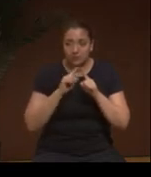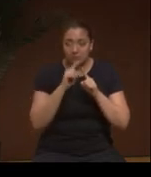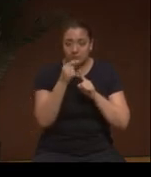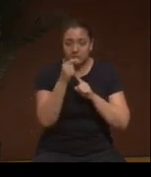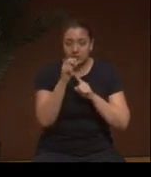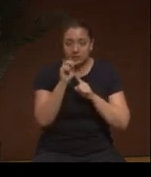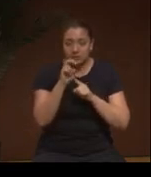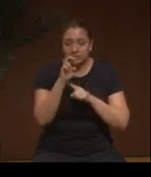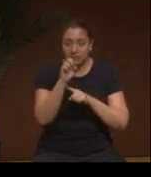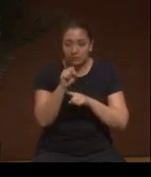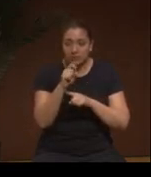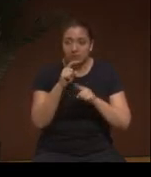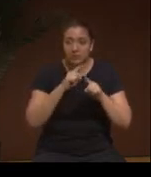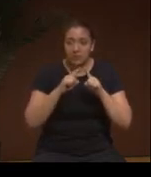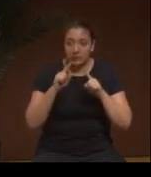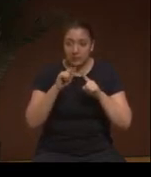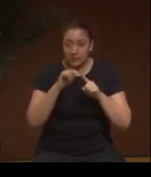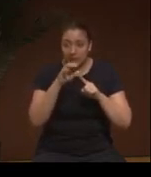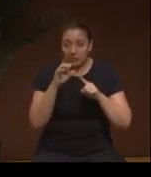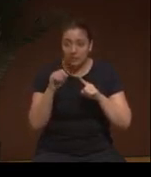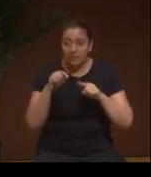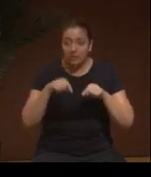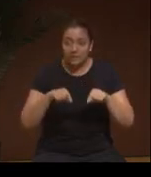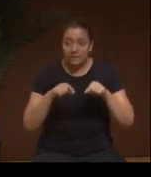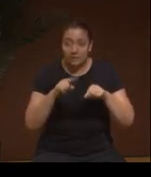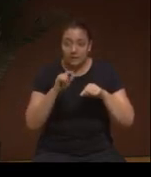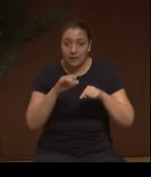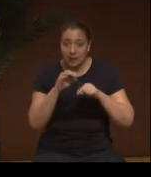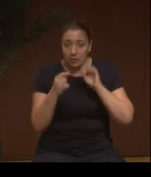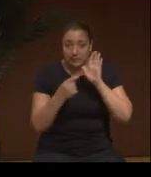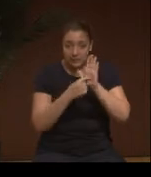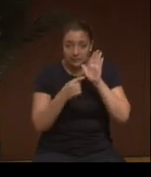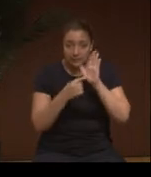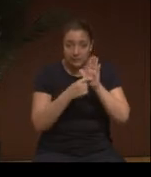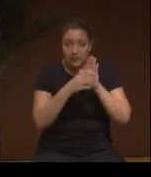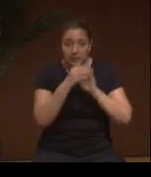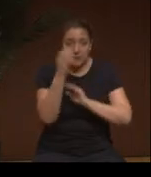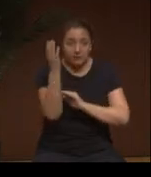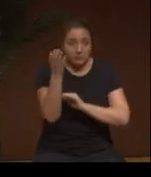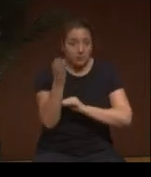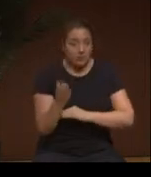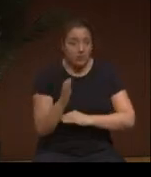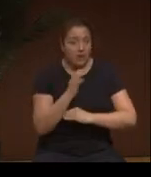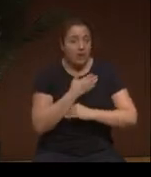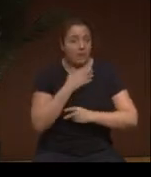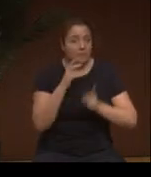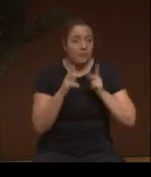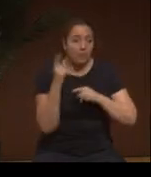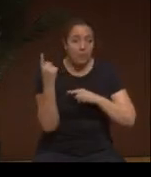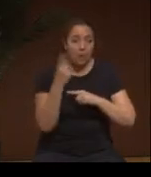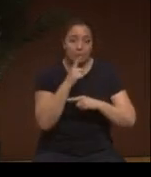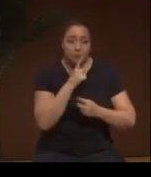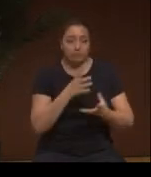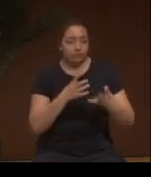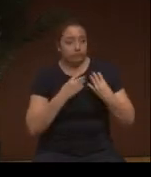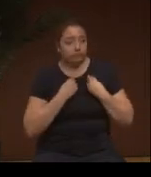But I want you to know that as Taíno, and this is a Taíno-- [Interposing] Yeah. exhibition and symposium, our people have always been embracing, so…